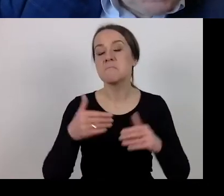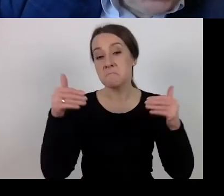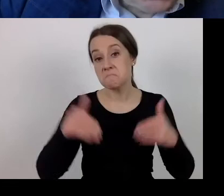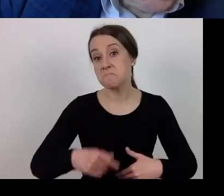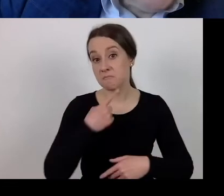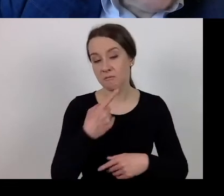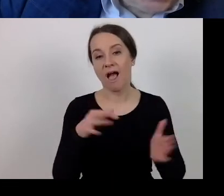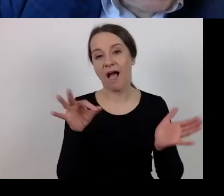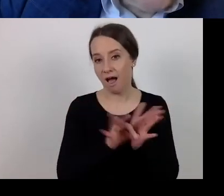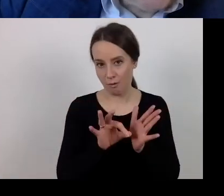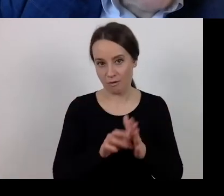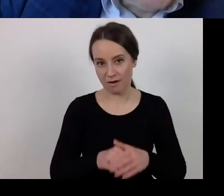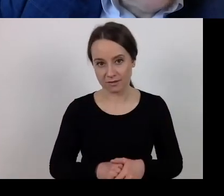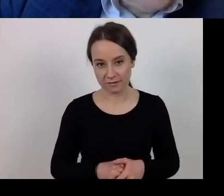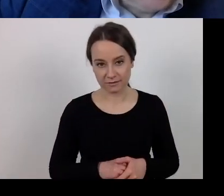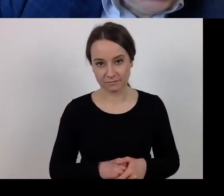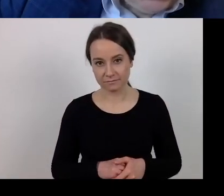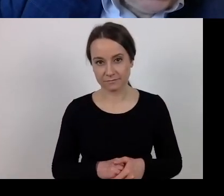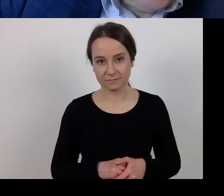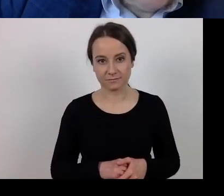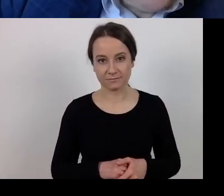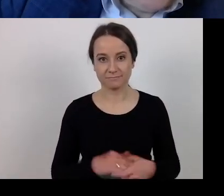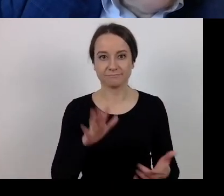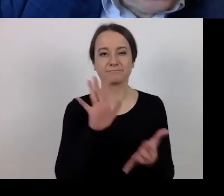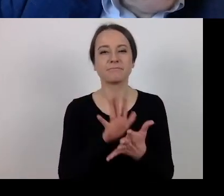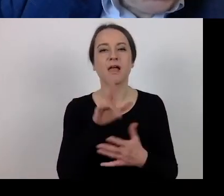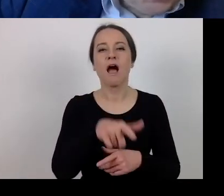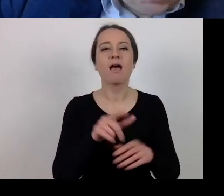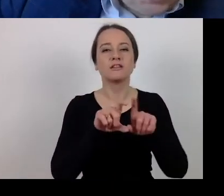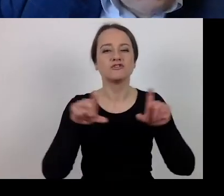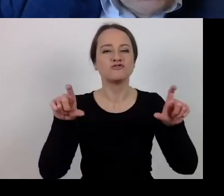considering the temporary nature of these waivers,